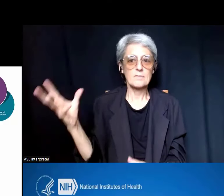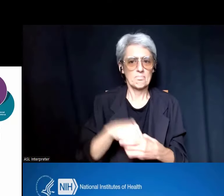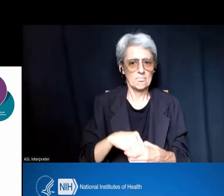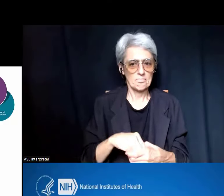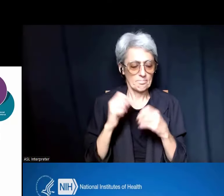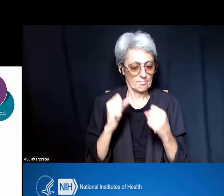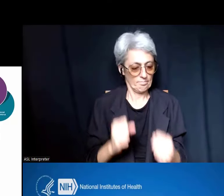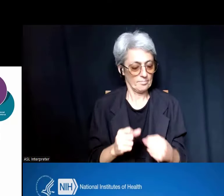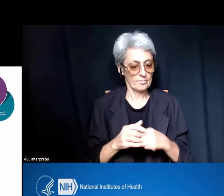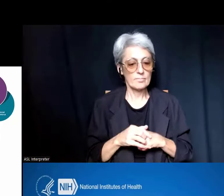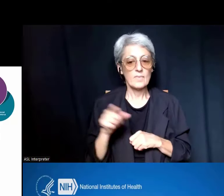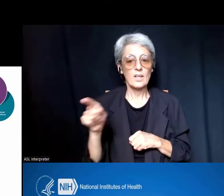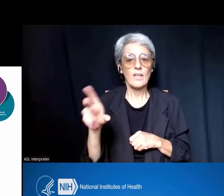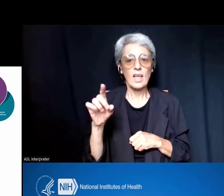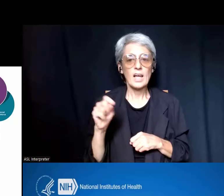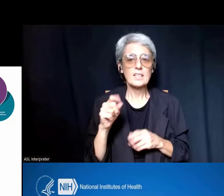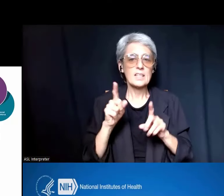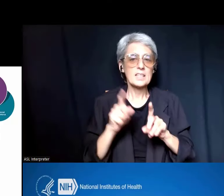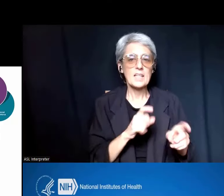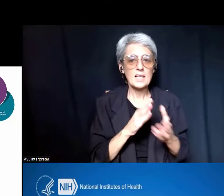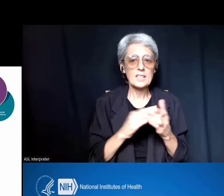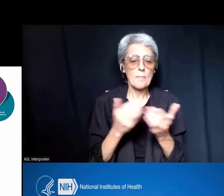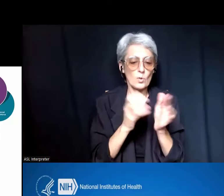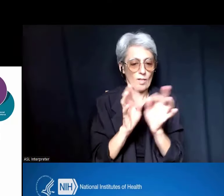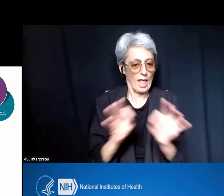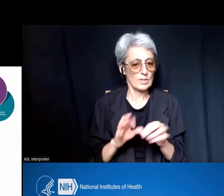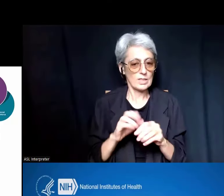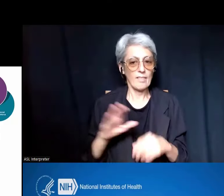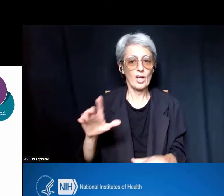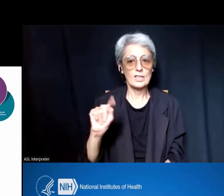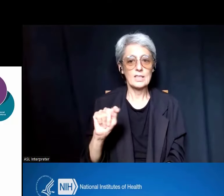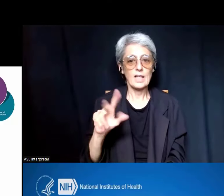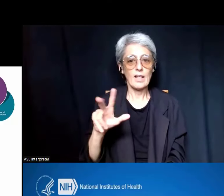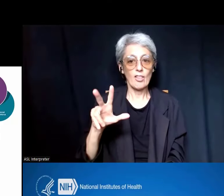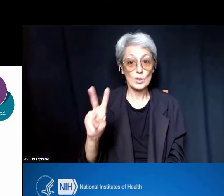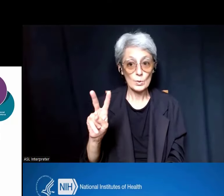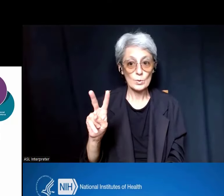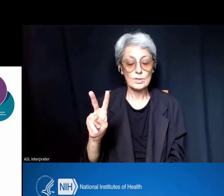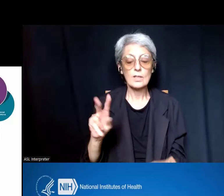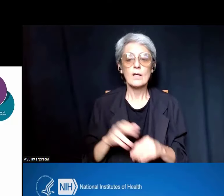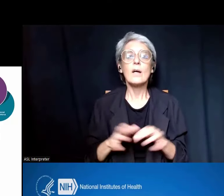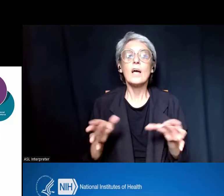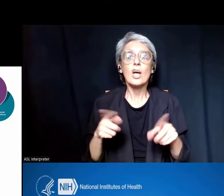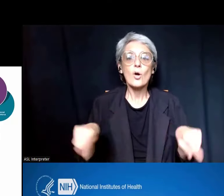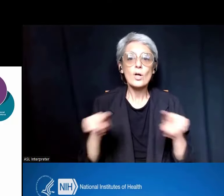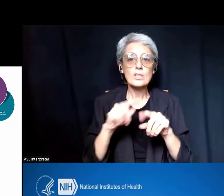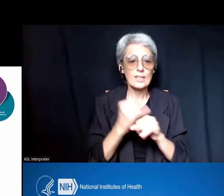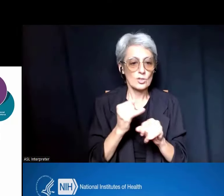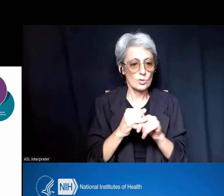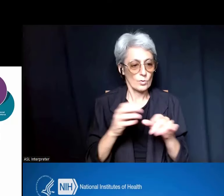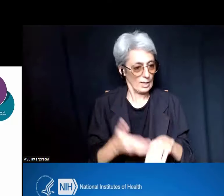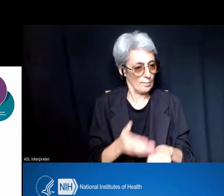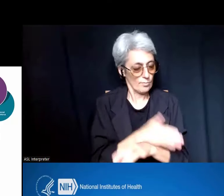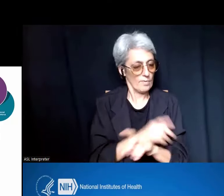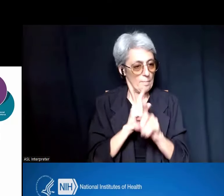some language in their T32s, encouraging institutions to improve mentoring and training environments for its trainees.